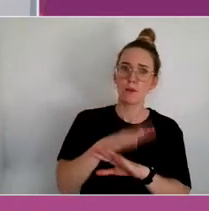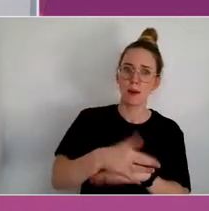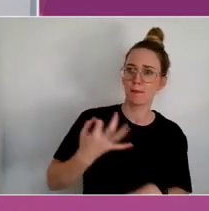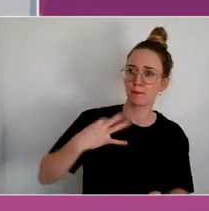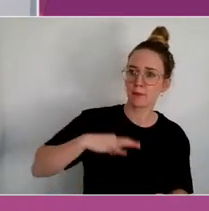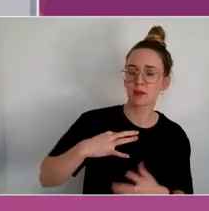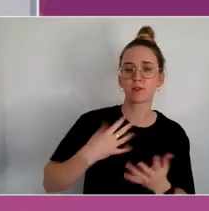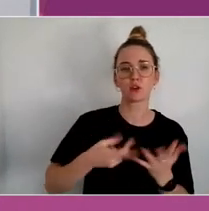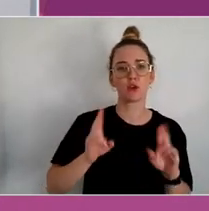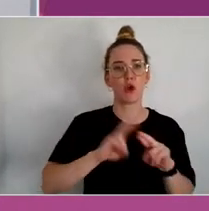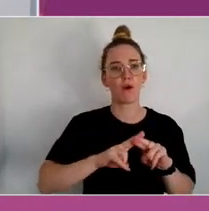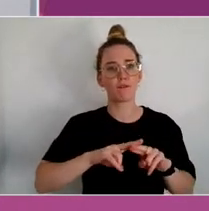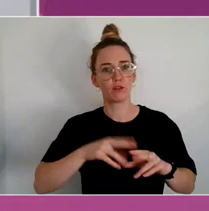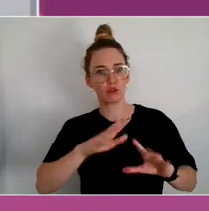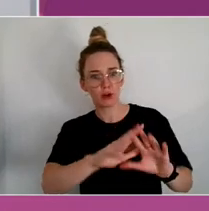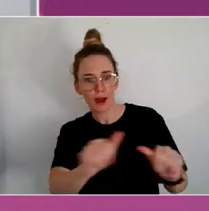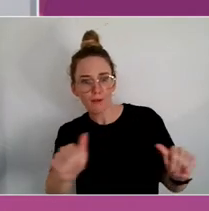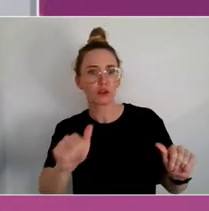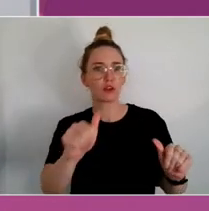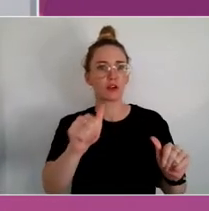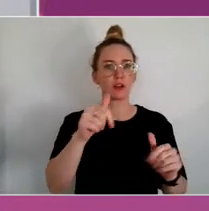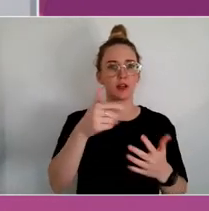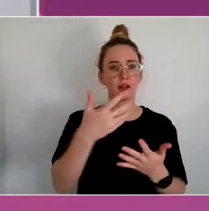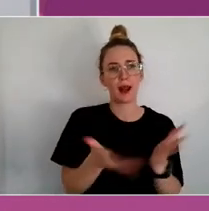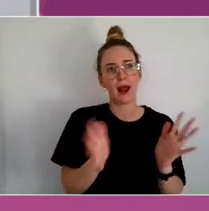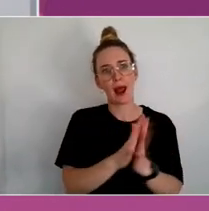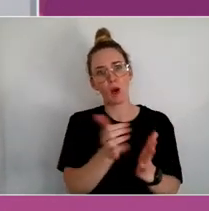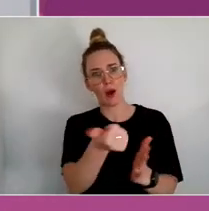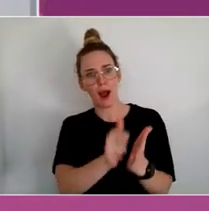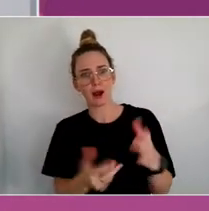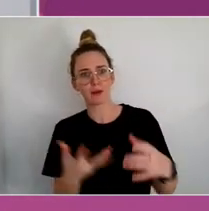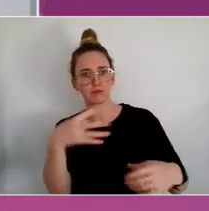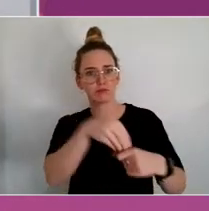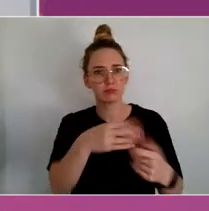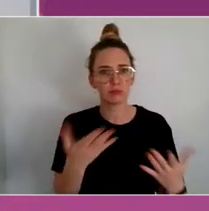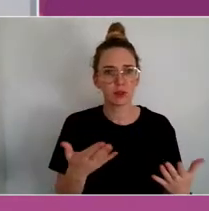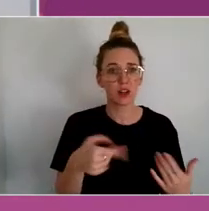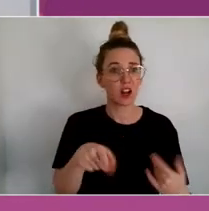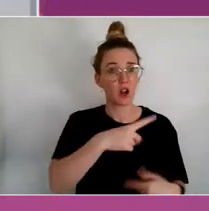and the role of the arts and Flourish, we've seen some work with Western Sydney University